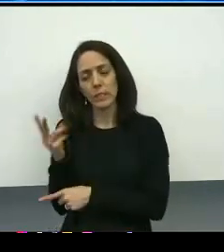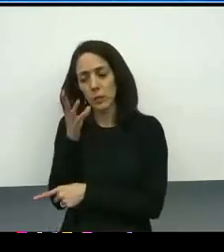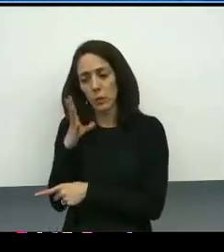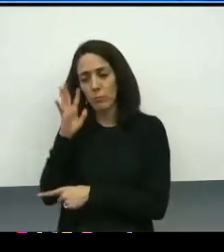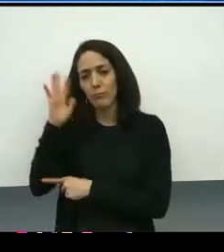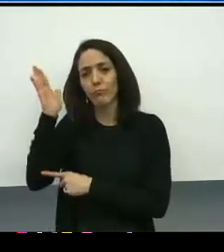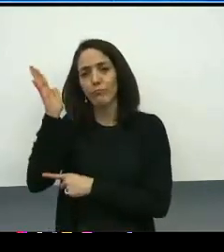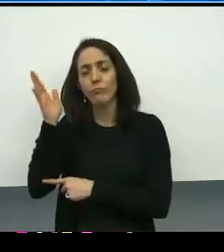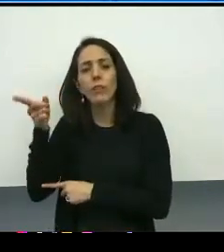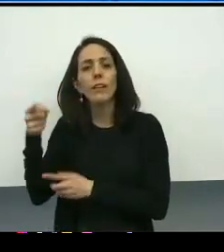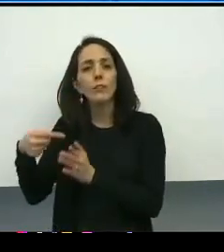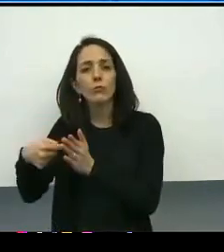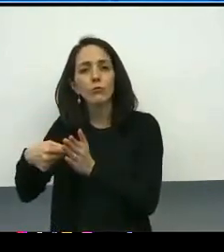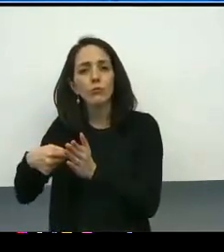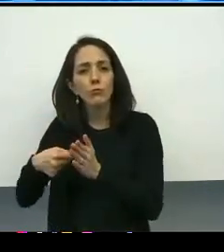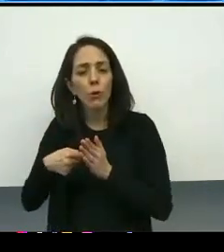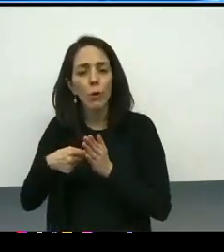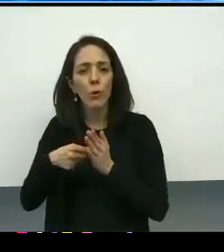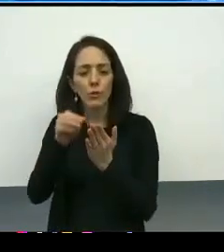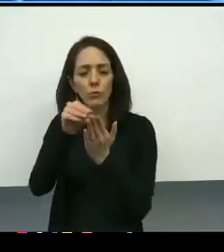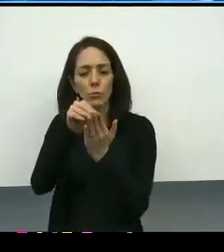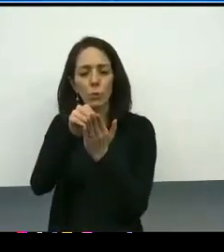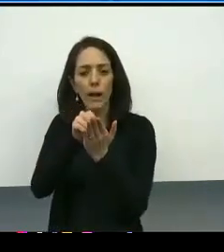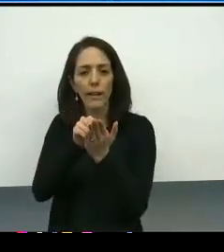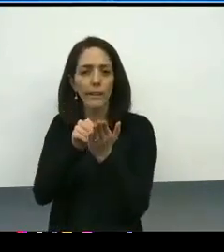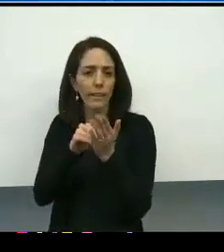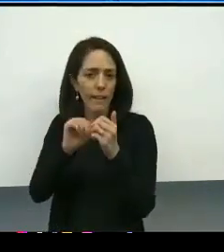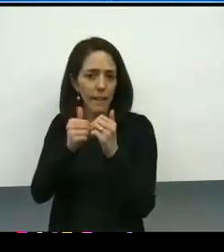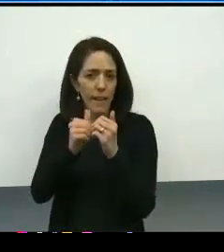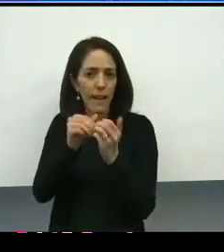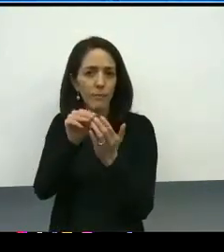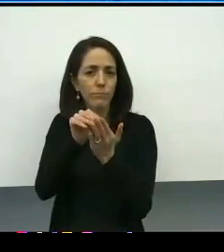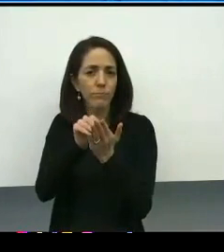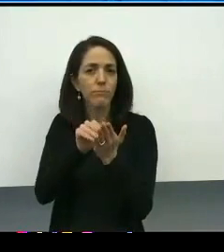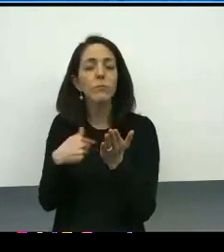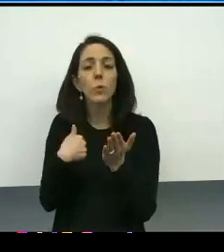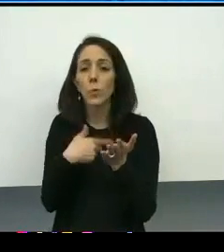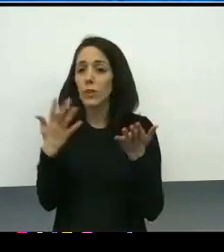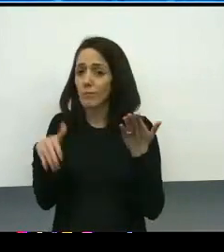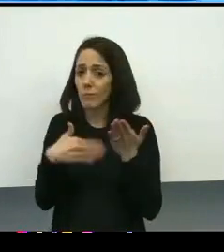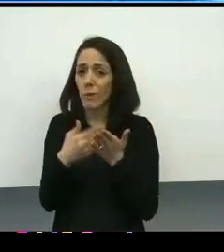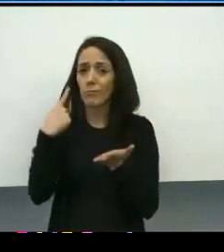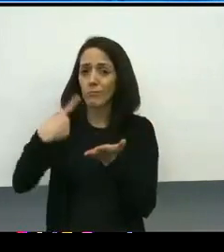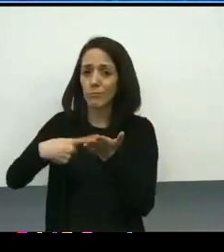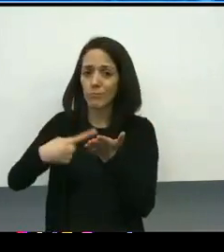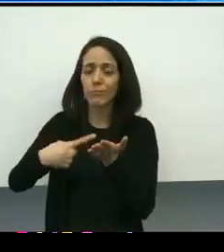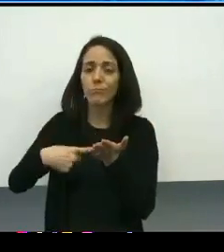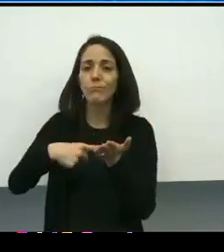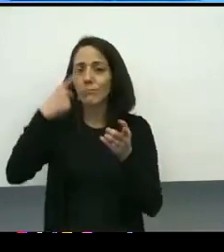the tracking mechanism that we all had discussions about and really agreed upon on how we think actively,